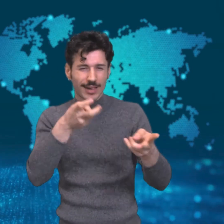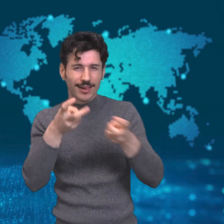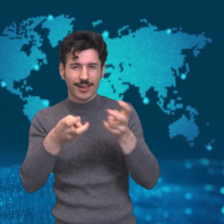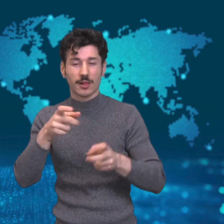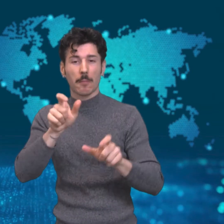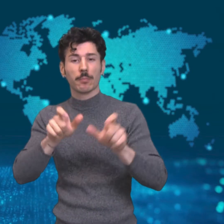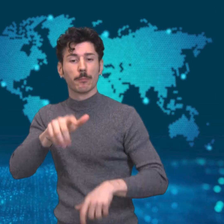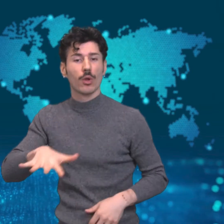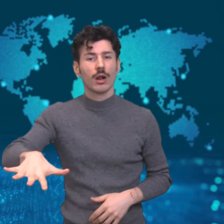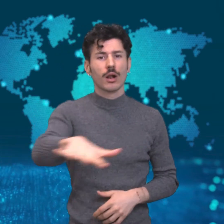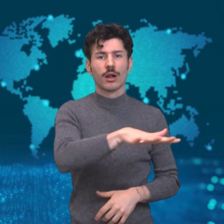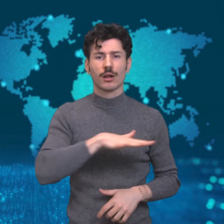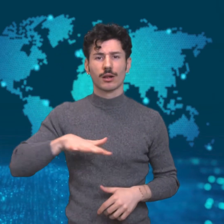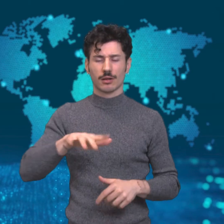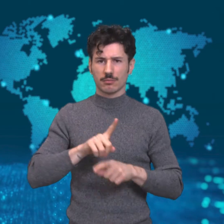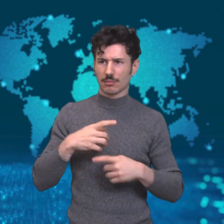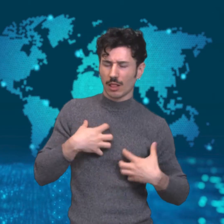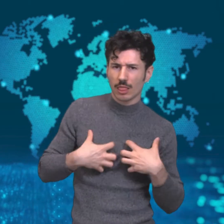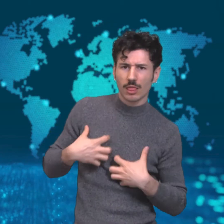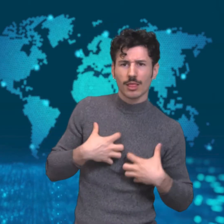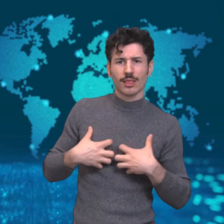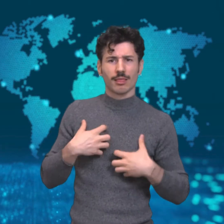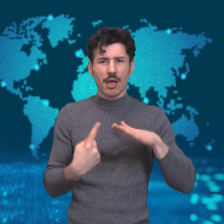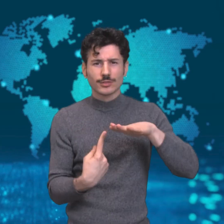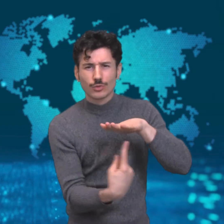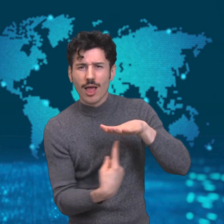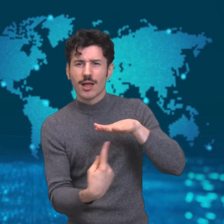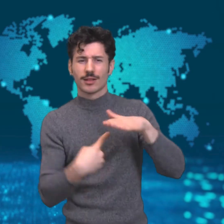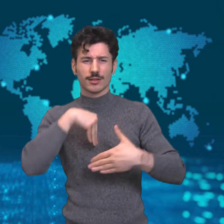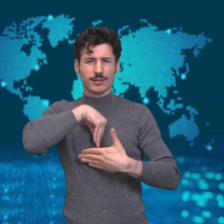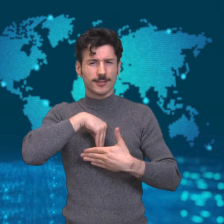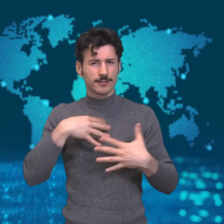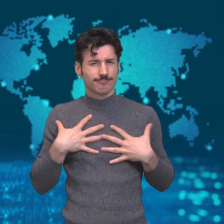defraud consumers who are panicking, isolated,